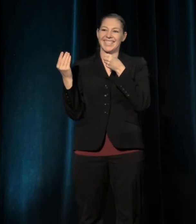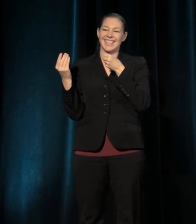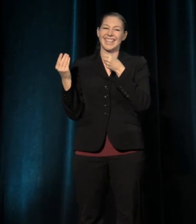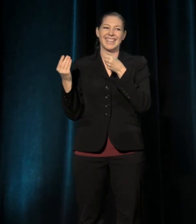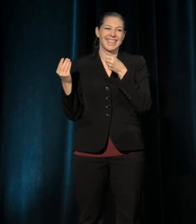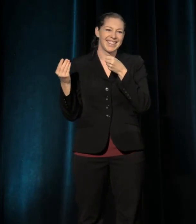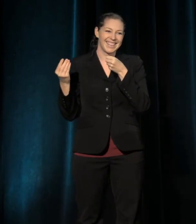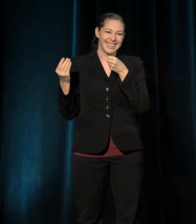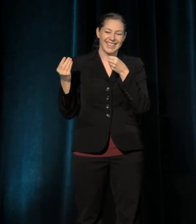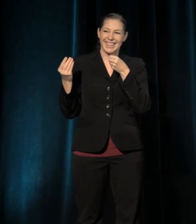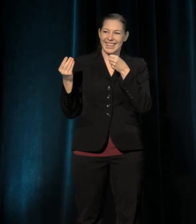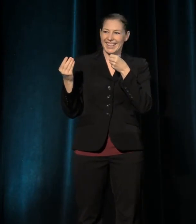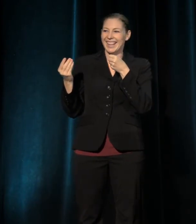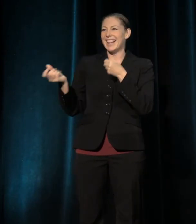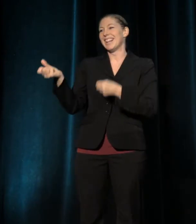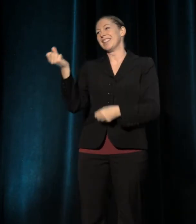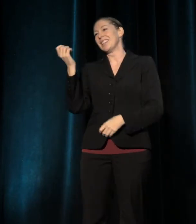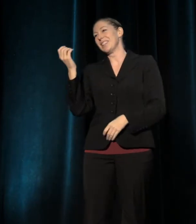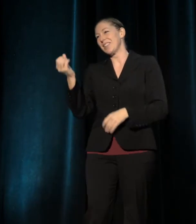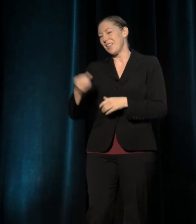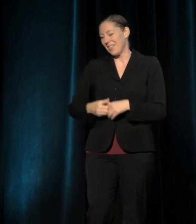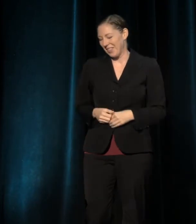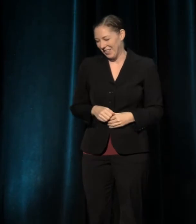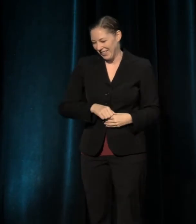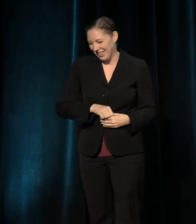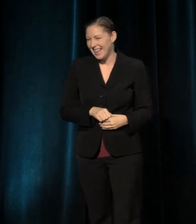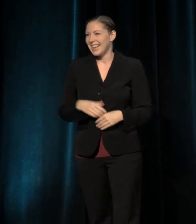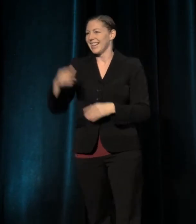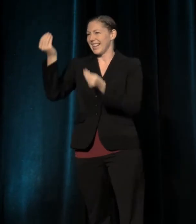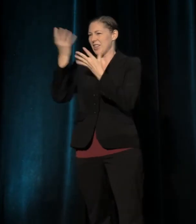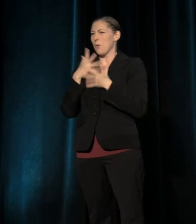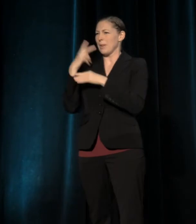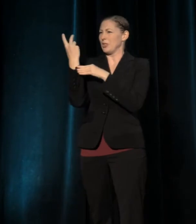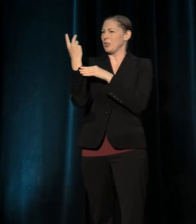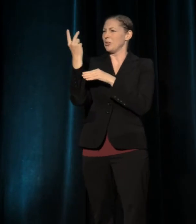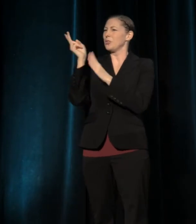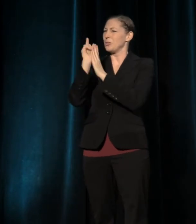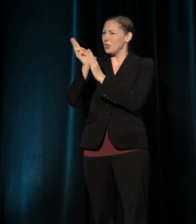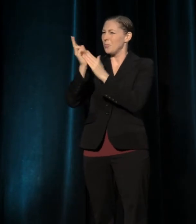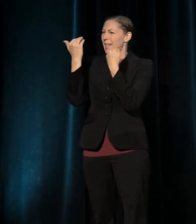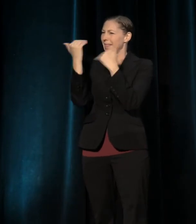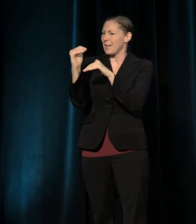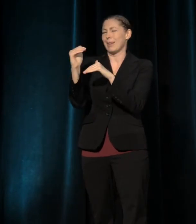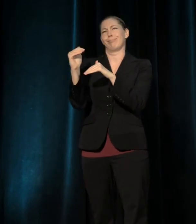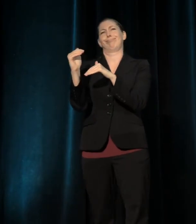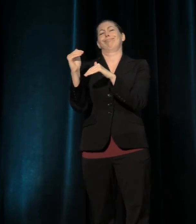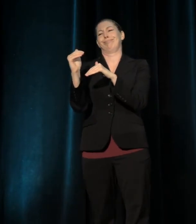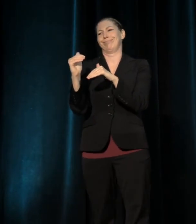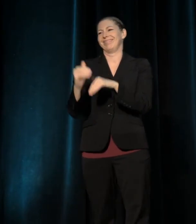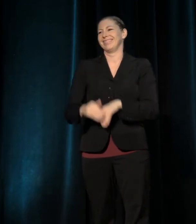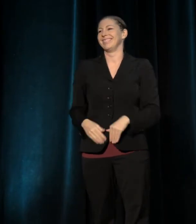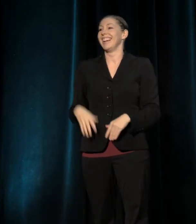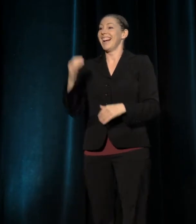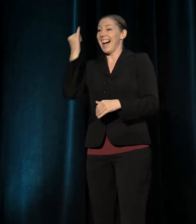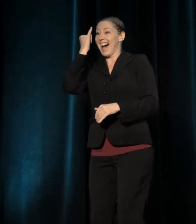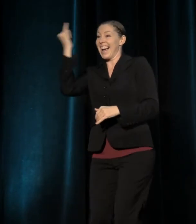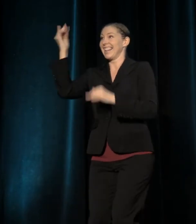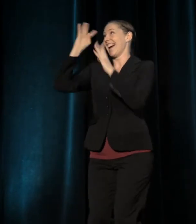So, I do have to warn you, I was told that I had two minutes. Yeah, but you know what? One of the things about being a visionary is that you don't pay attention